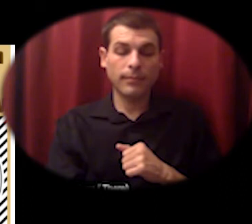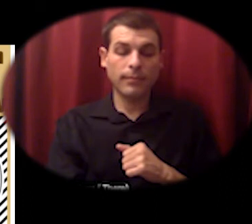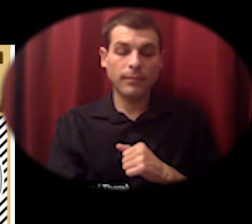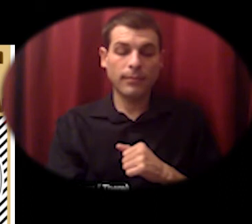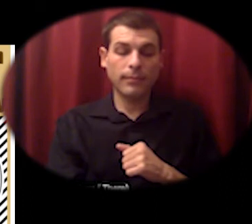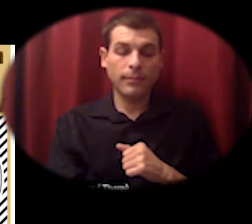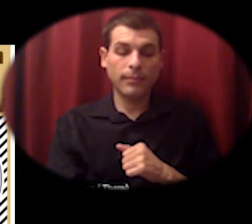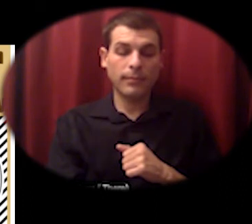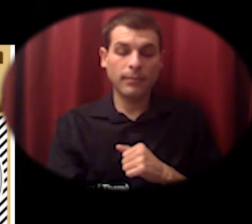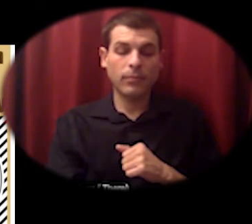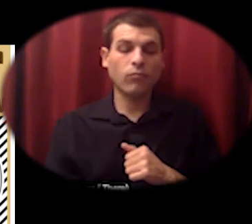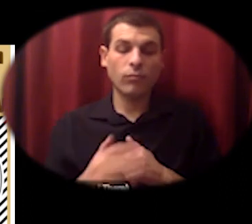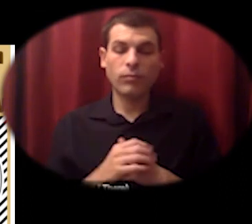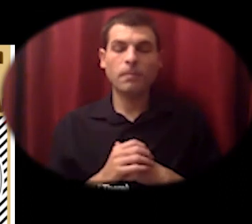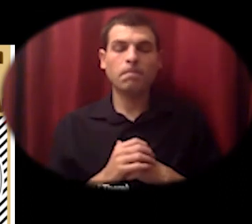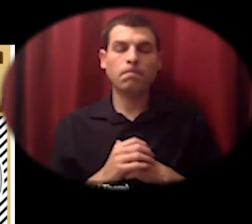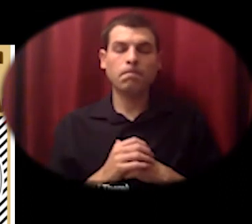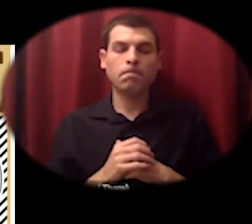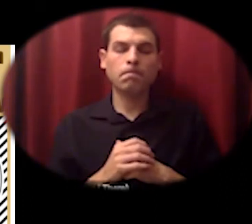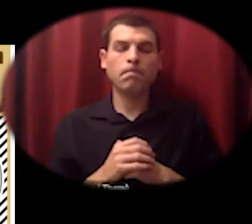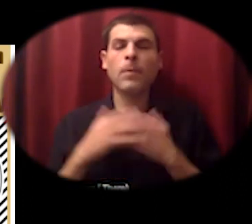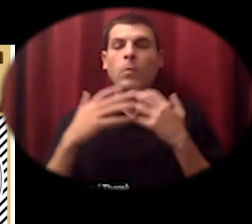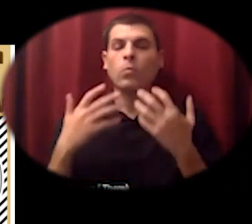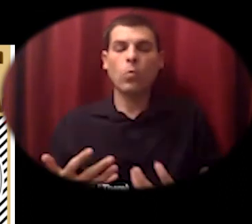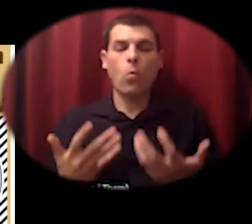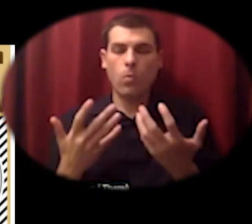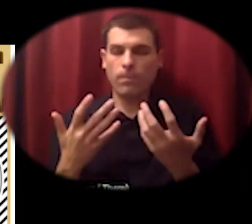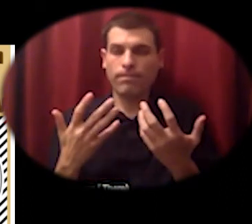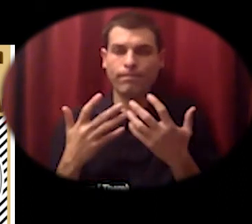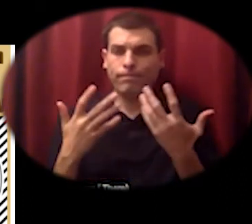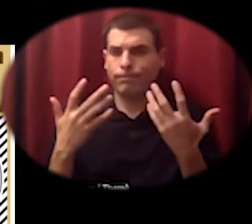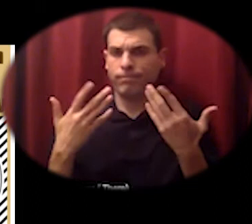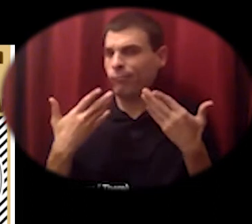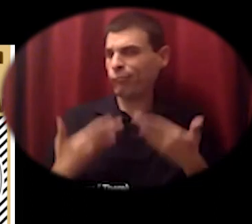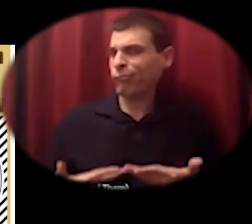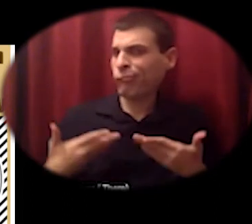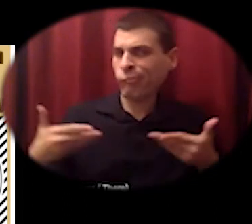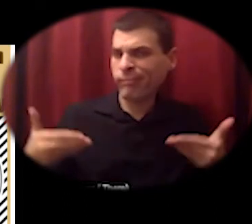i want to bring up some some of the reasons why i'm here um and that is um